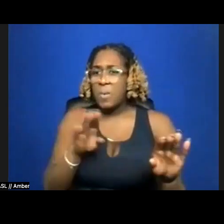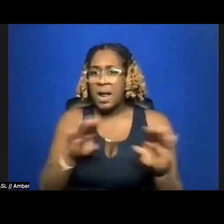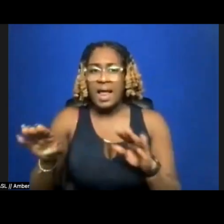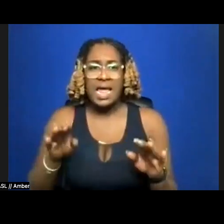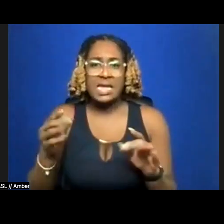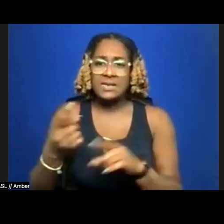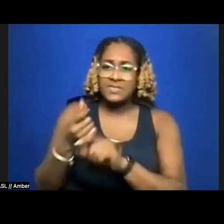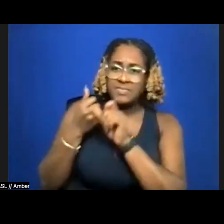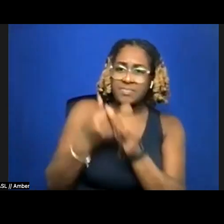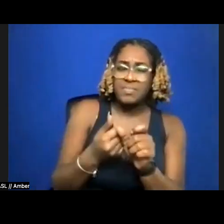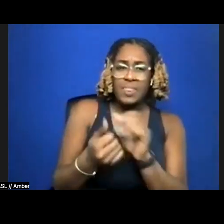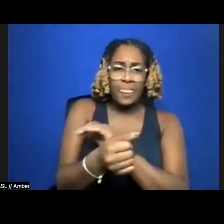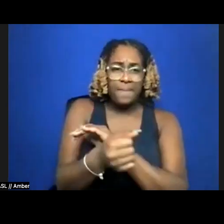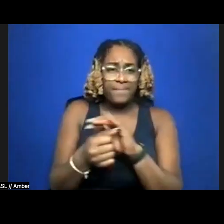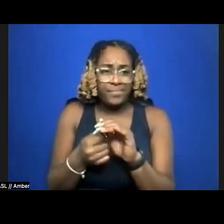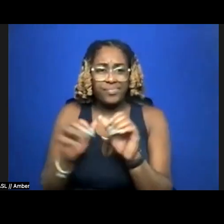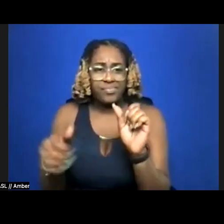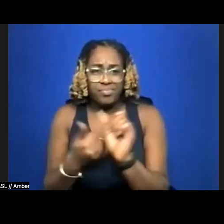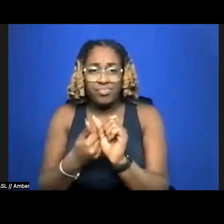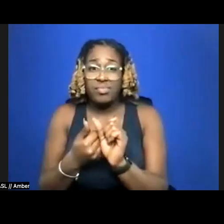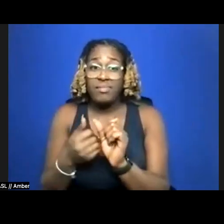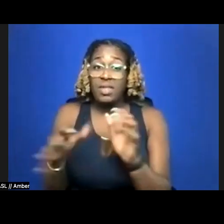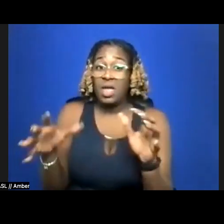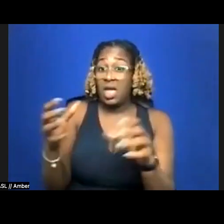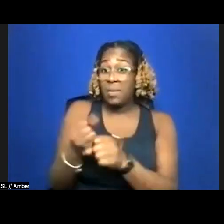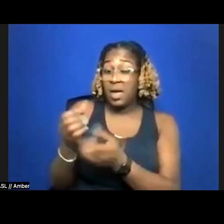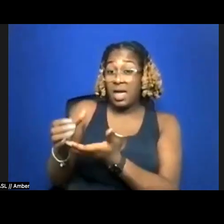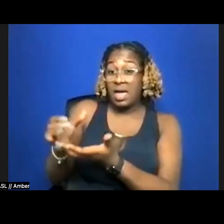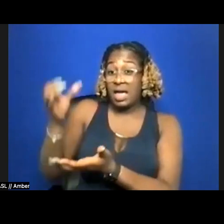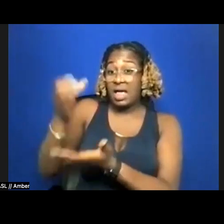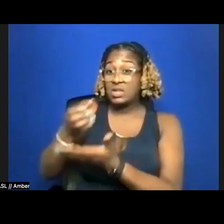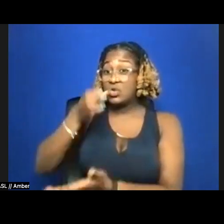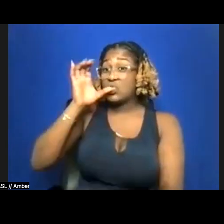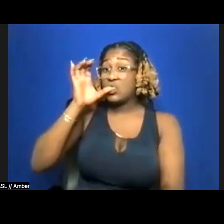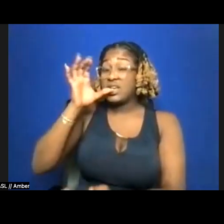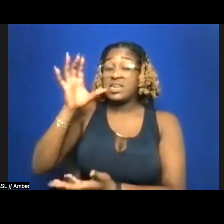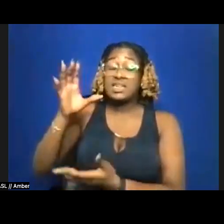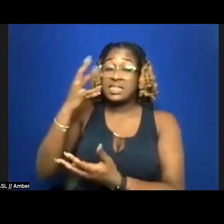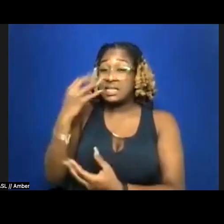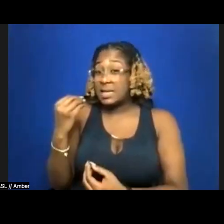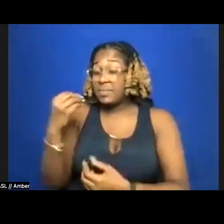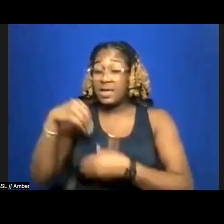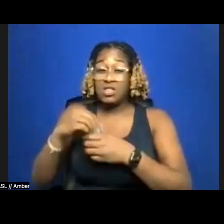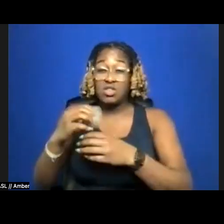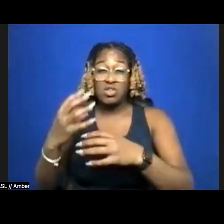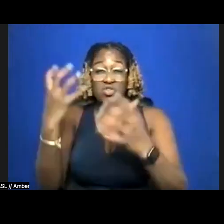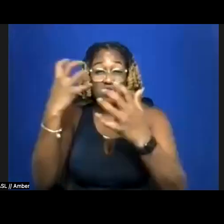behind another when I grabbed a glass to drink, to sleep in the dark that i would rather sleep in the dark